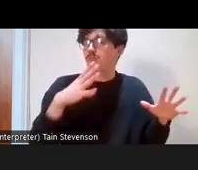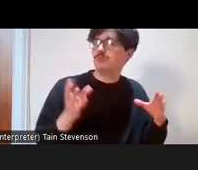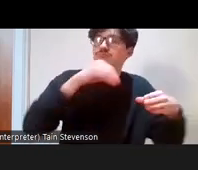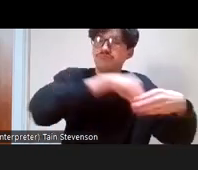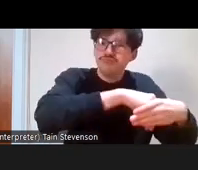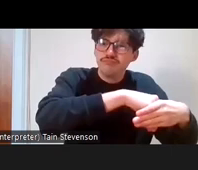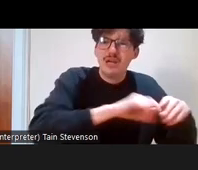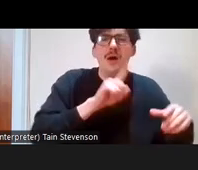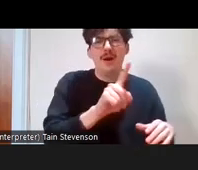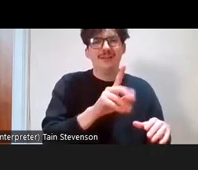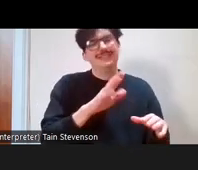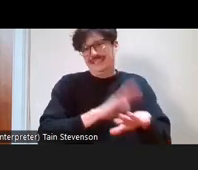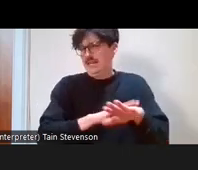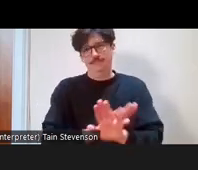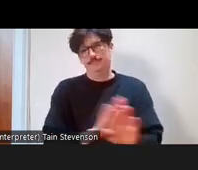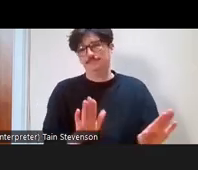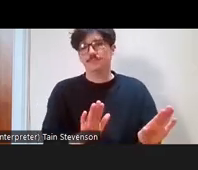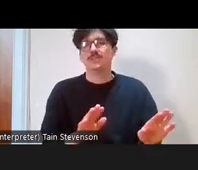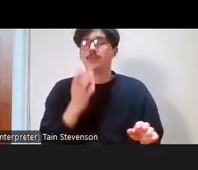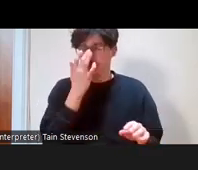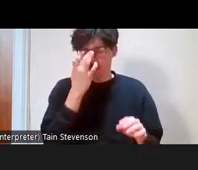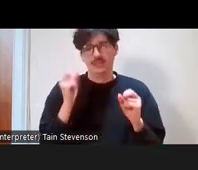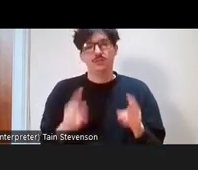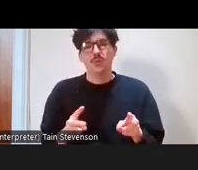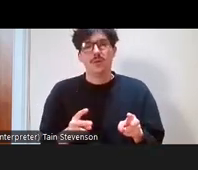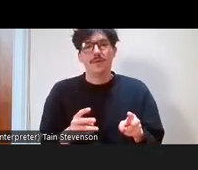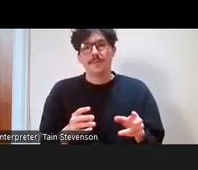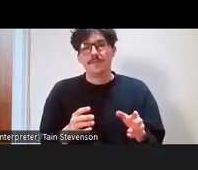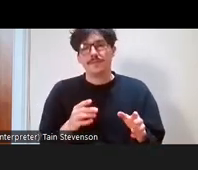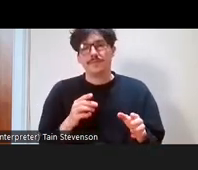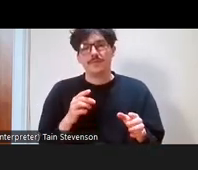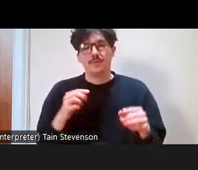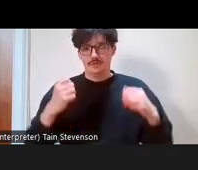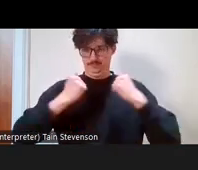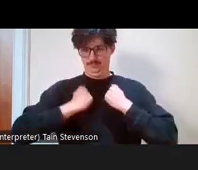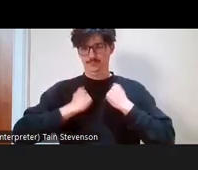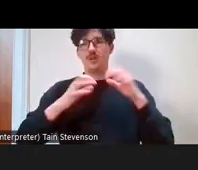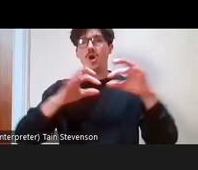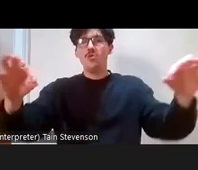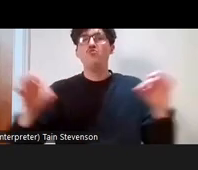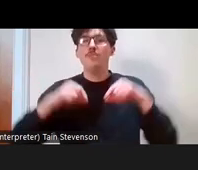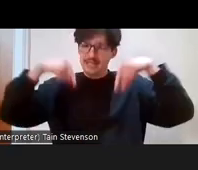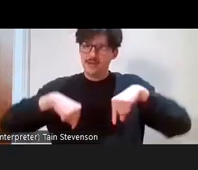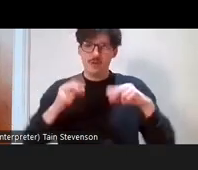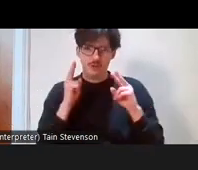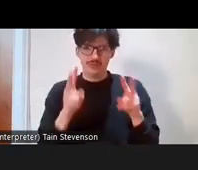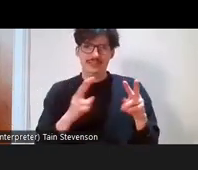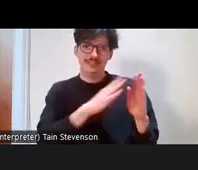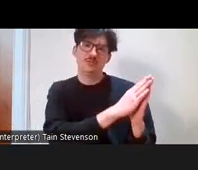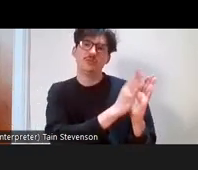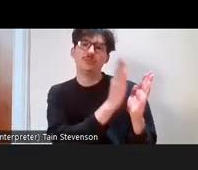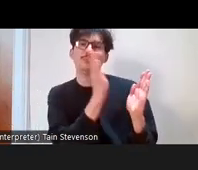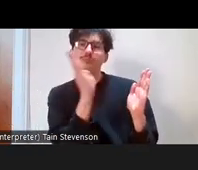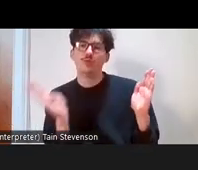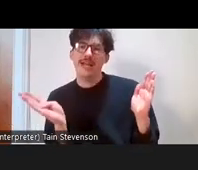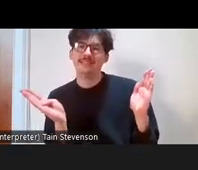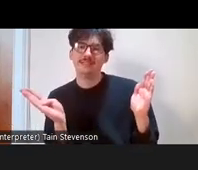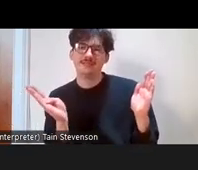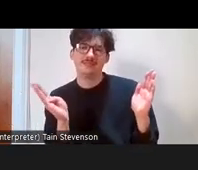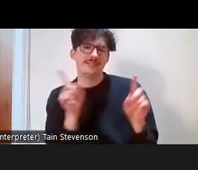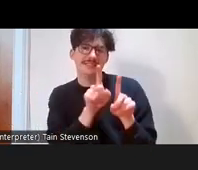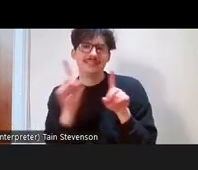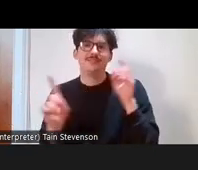on. Just to give you an idea, in this room we are spread across the different class backgrounds, but